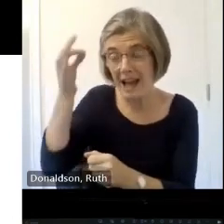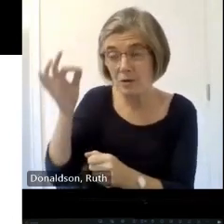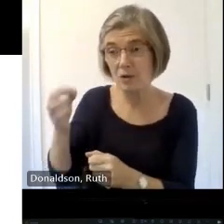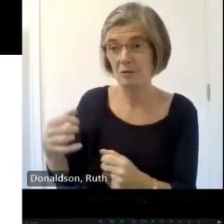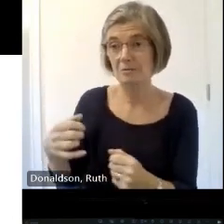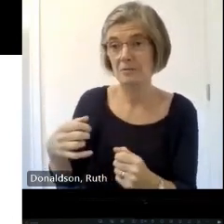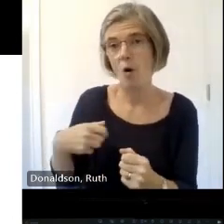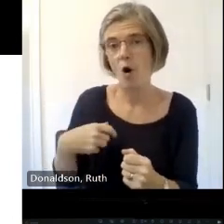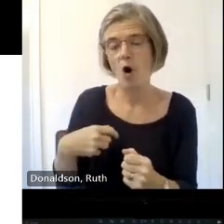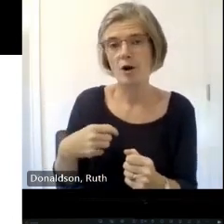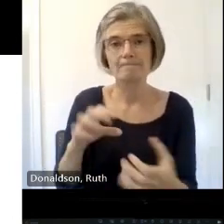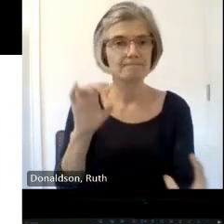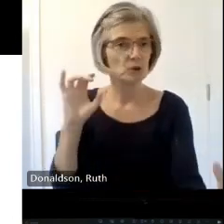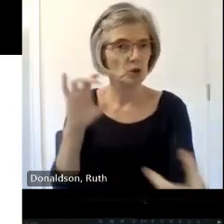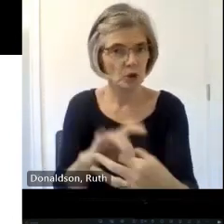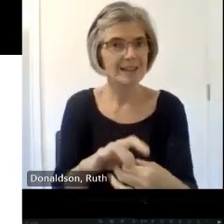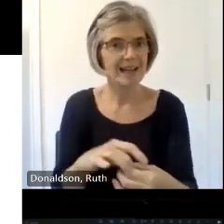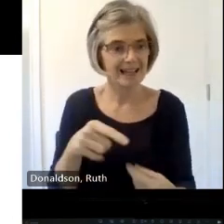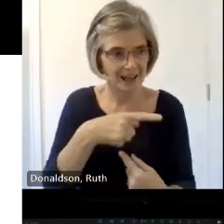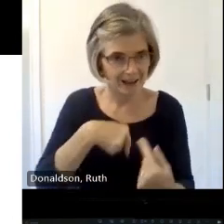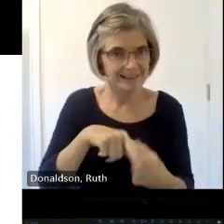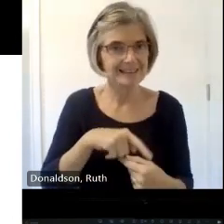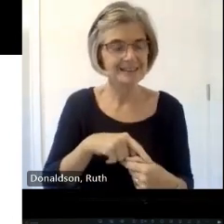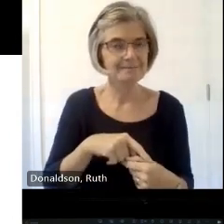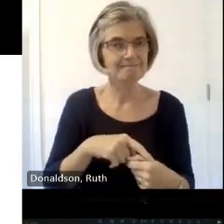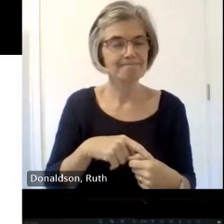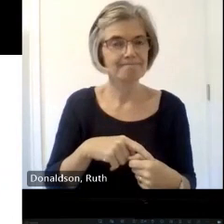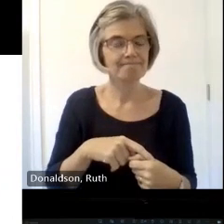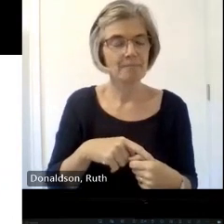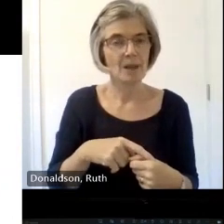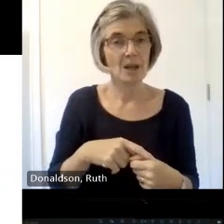lunch and I can give you a list of the churches we know maybe in your area that are closing you